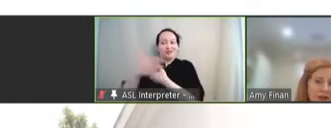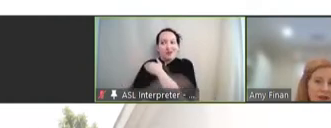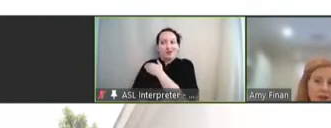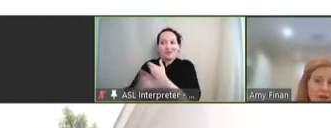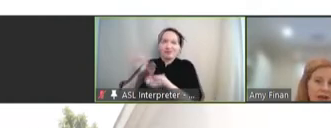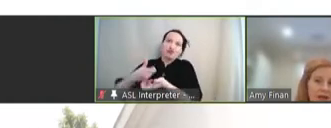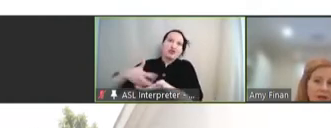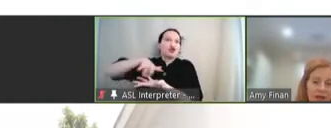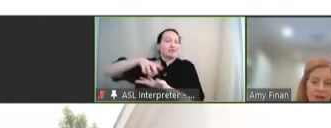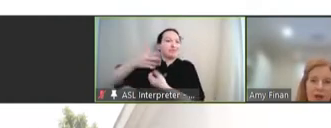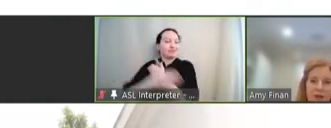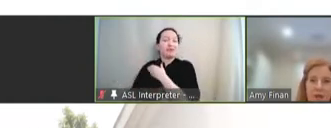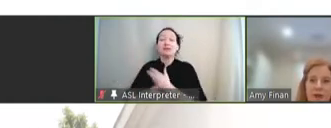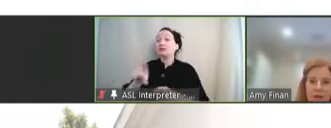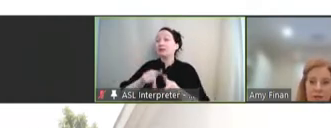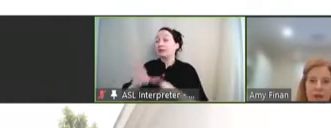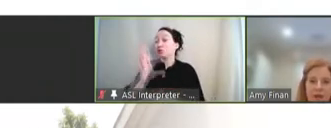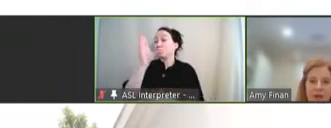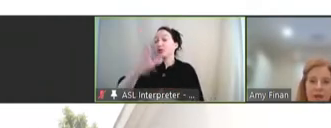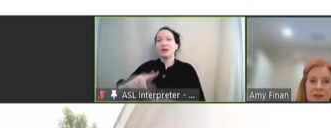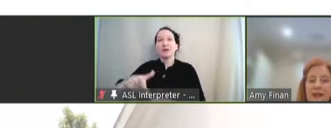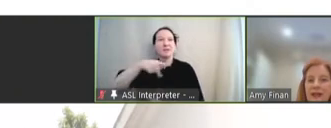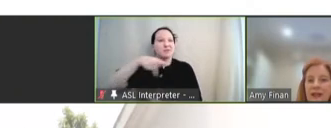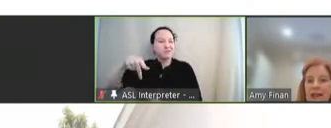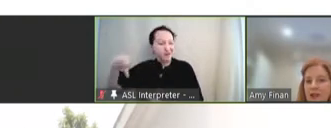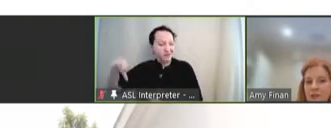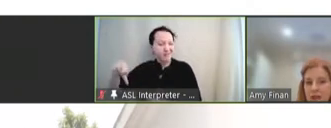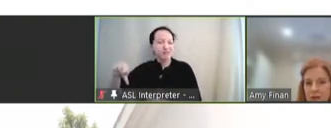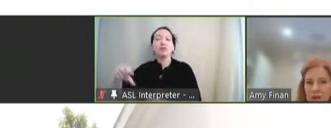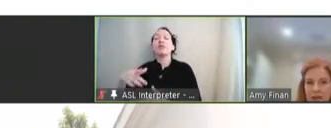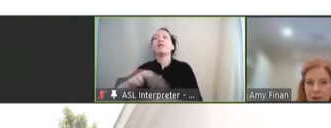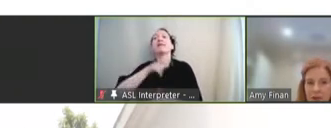in the new era of public-private partnerships, national-level leaders